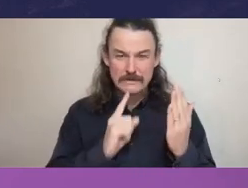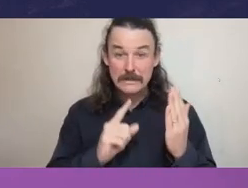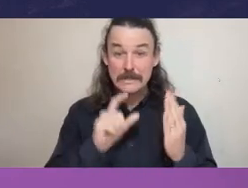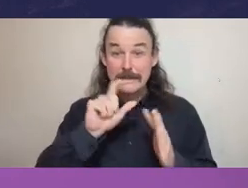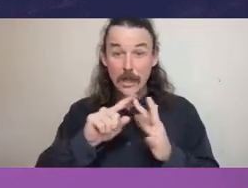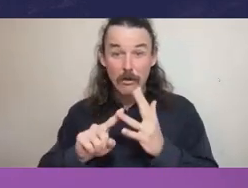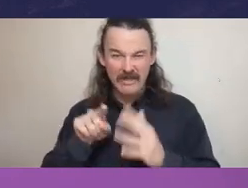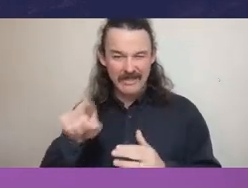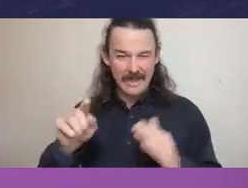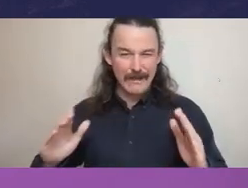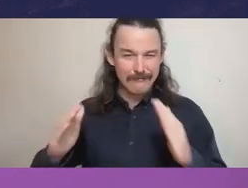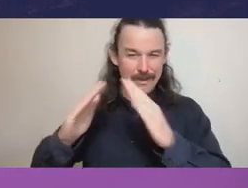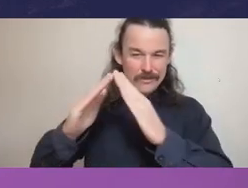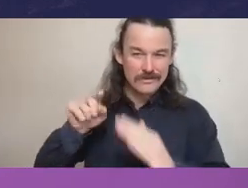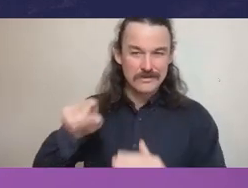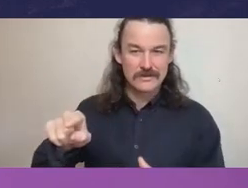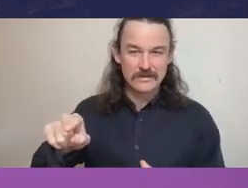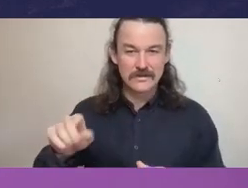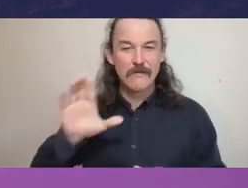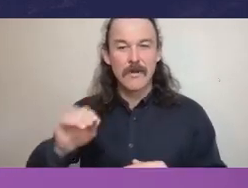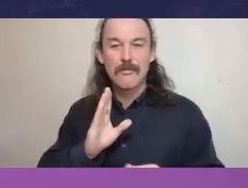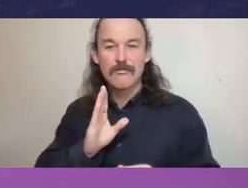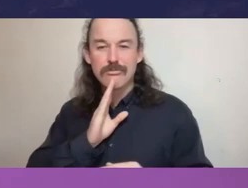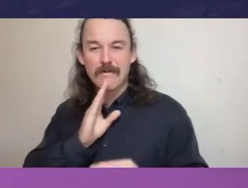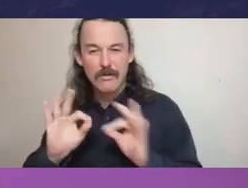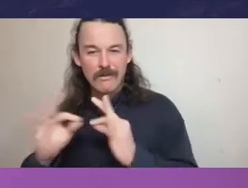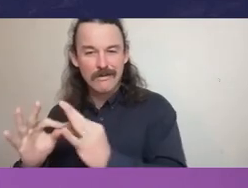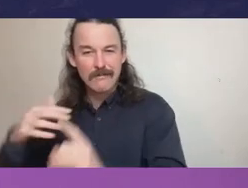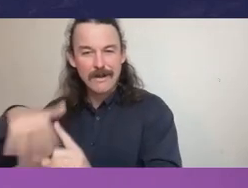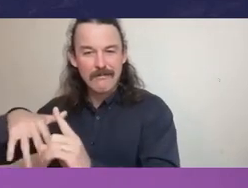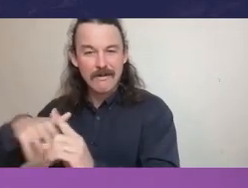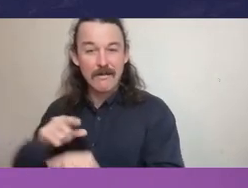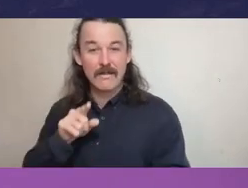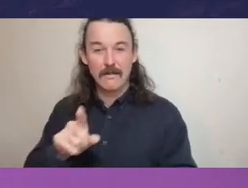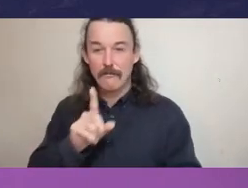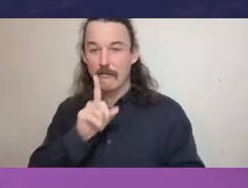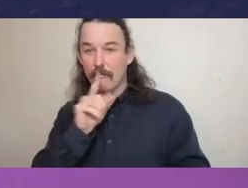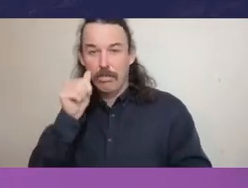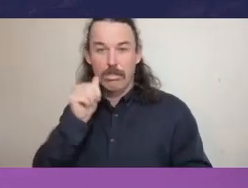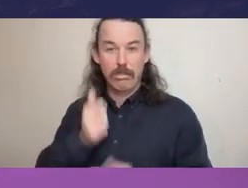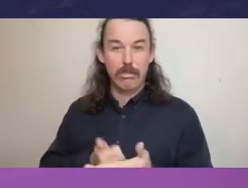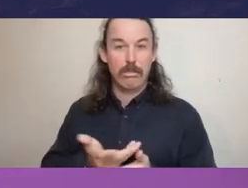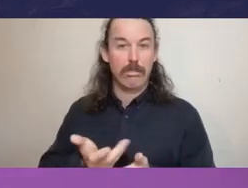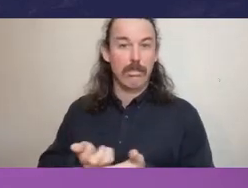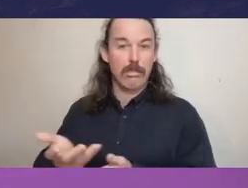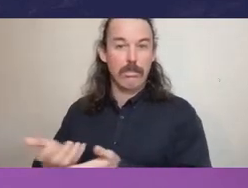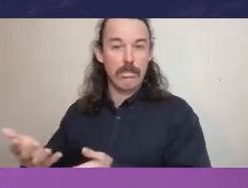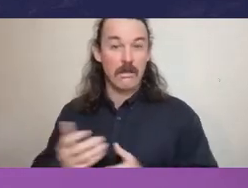who had come from a private sector background was misusing public funds because he treated them as his own.